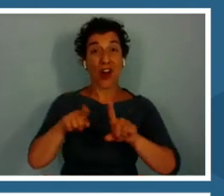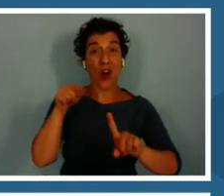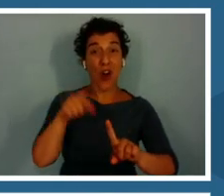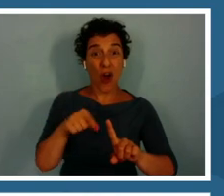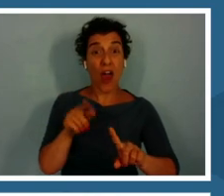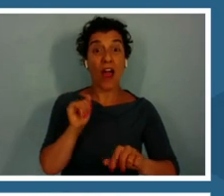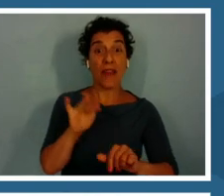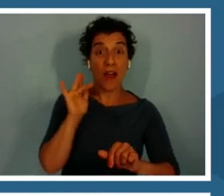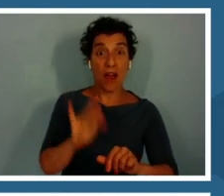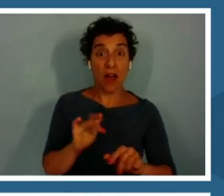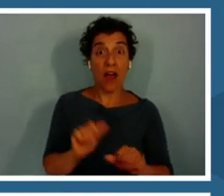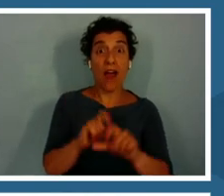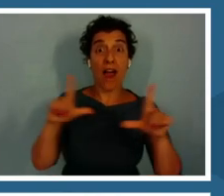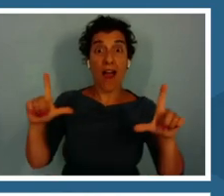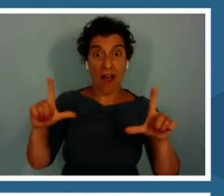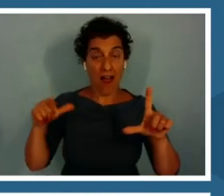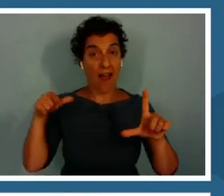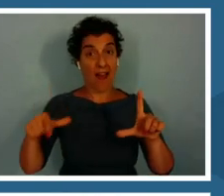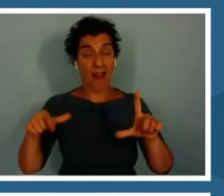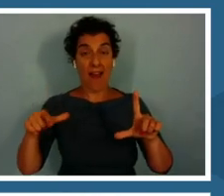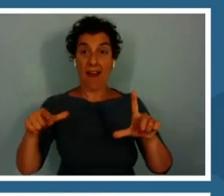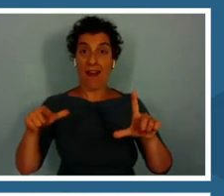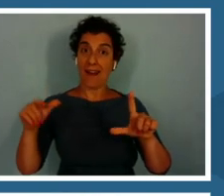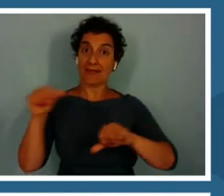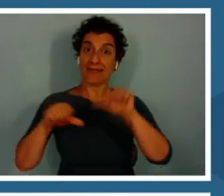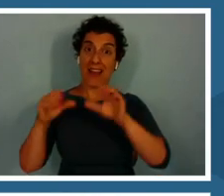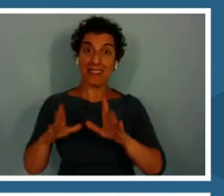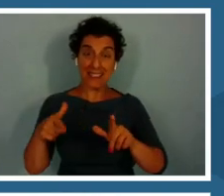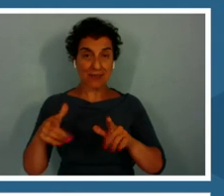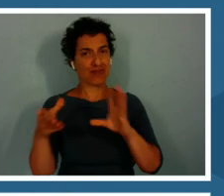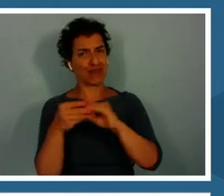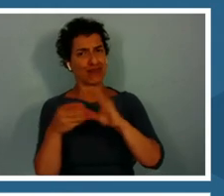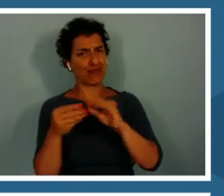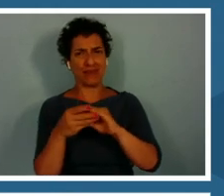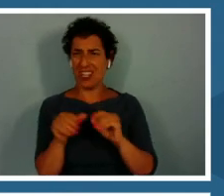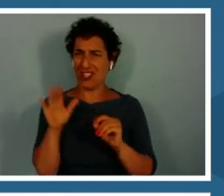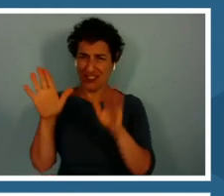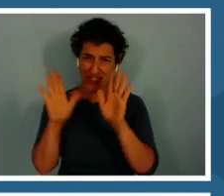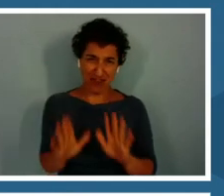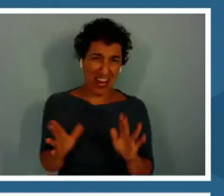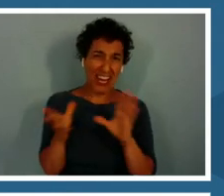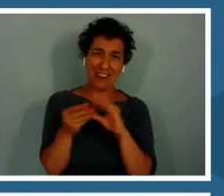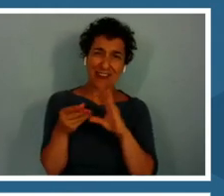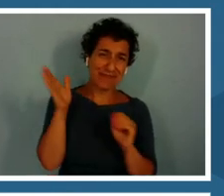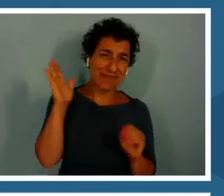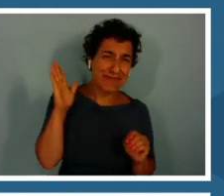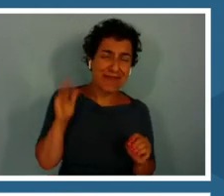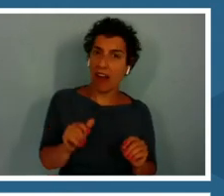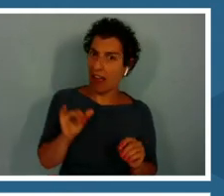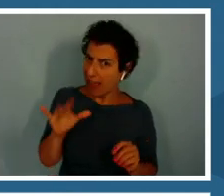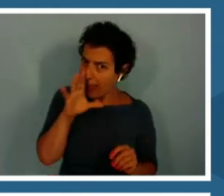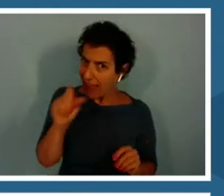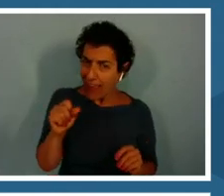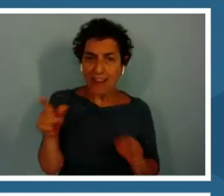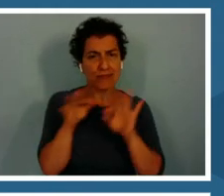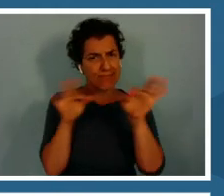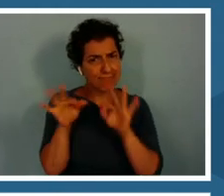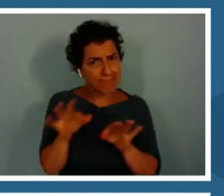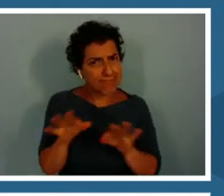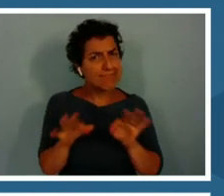Dr. Knowlton narrates. She's a great oratory. She's super interesting. She talks about each one.